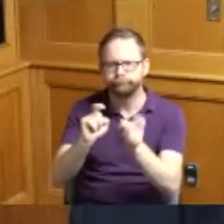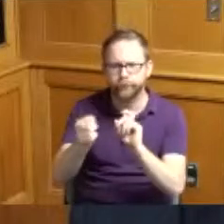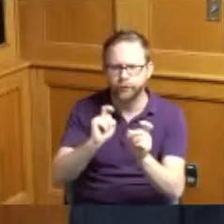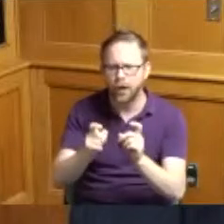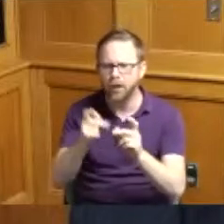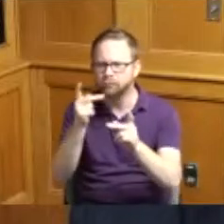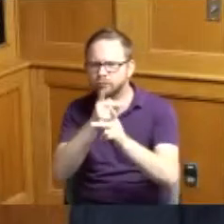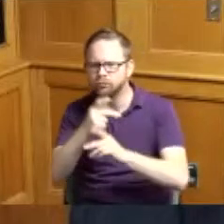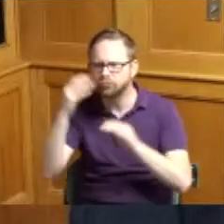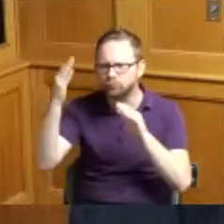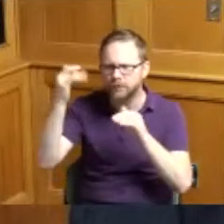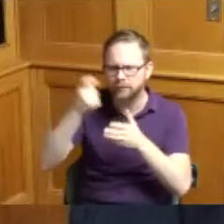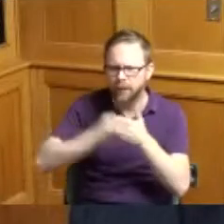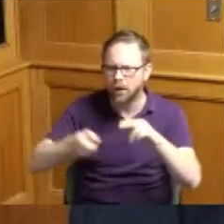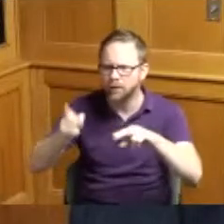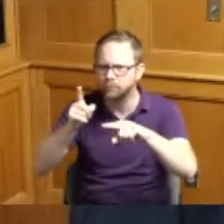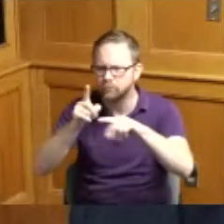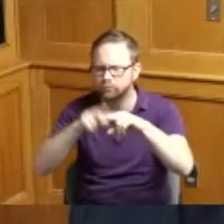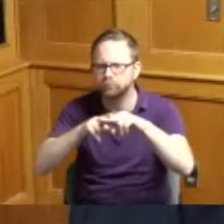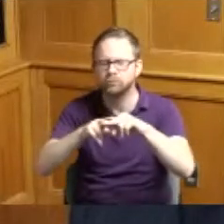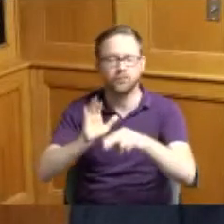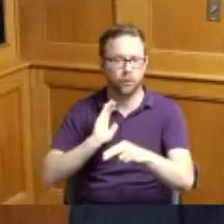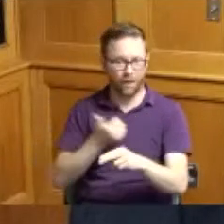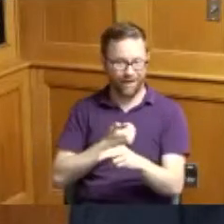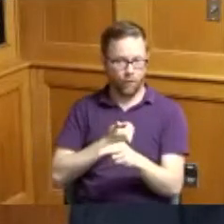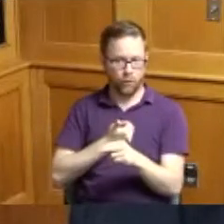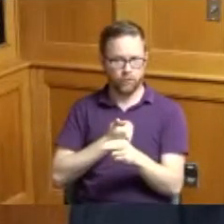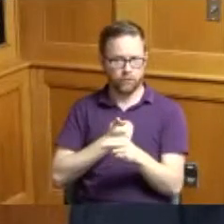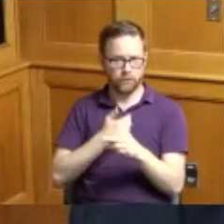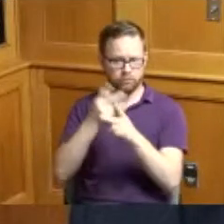have started to adjust as we put projects out and scope them and create estimates for them